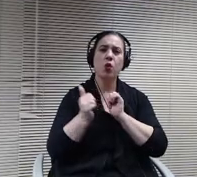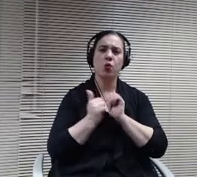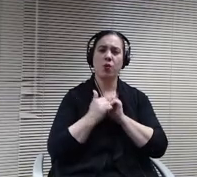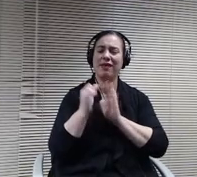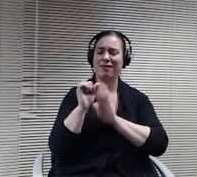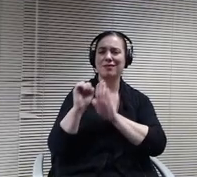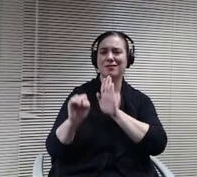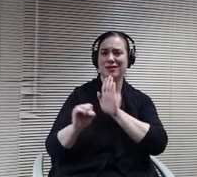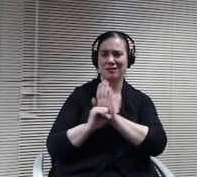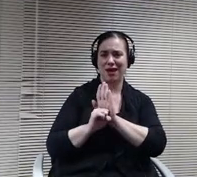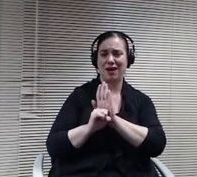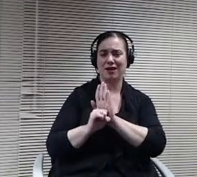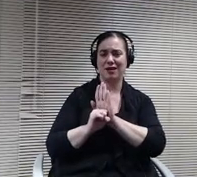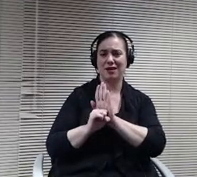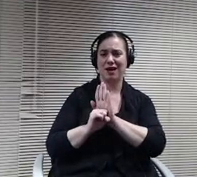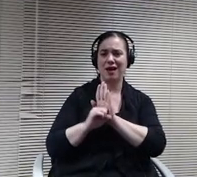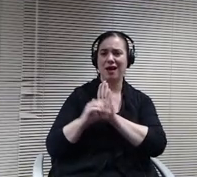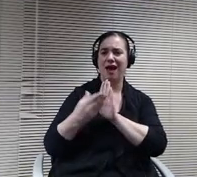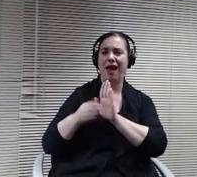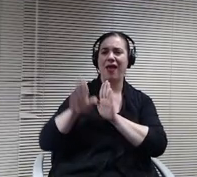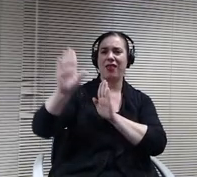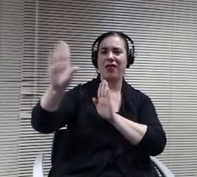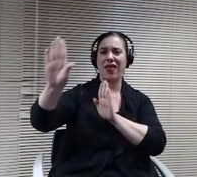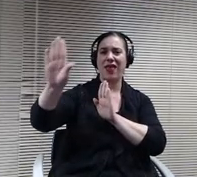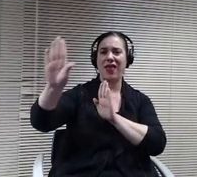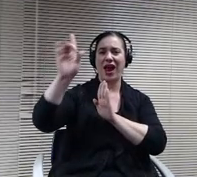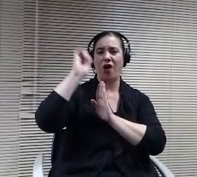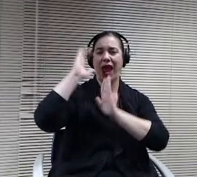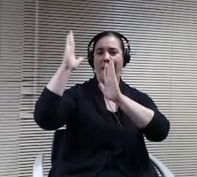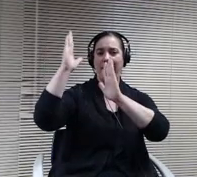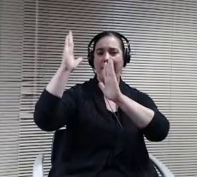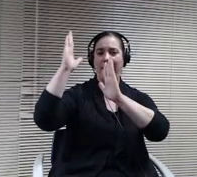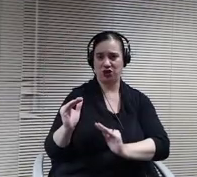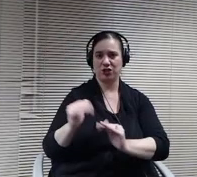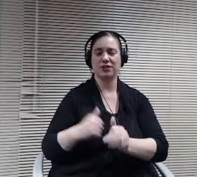and also, you know, for people running, why don't we just go